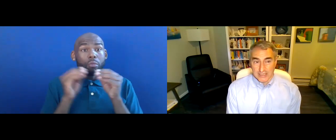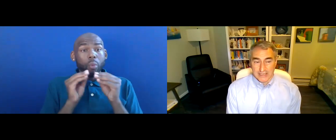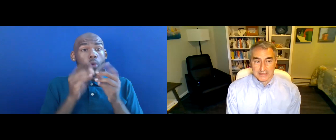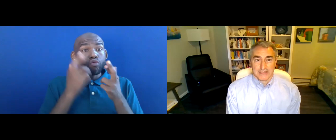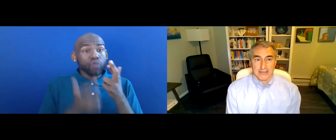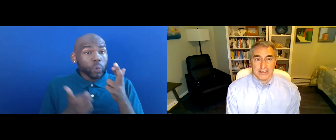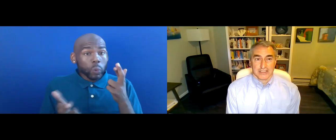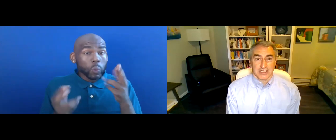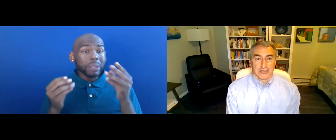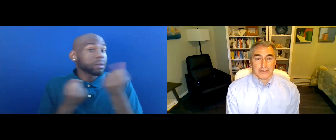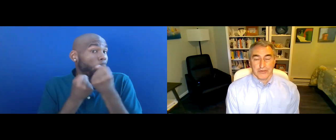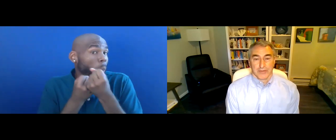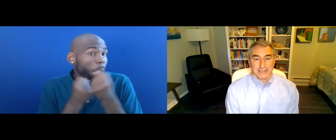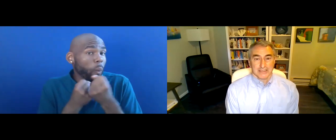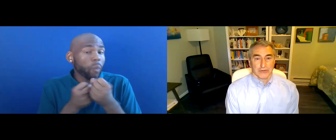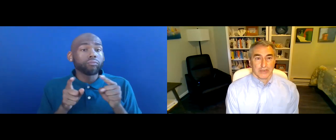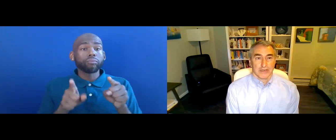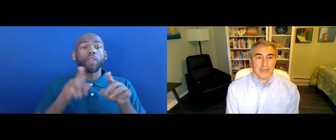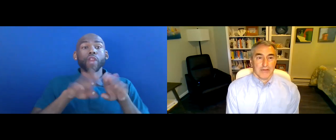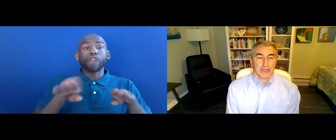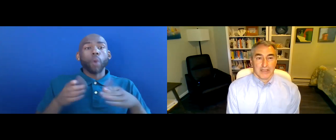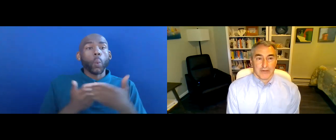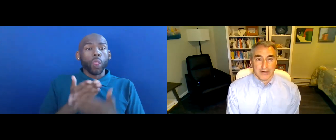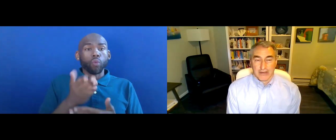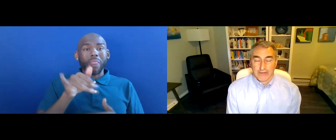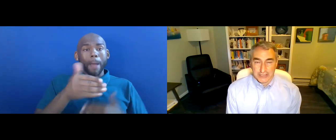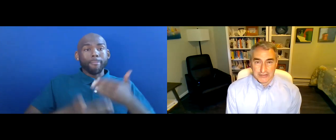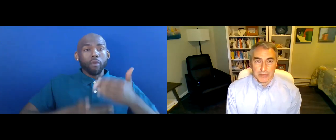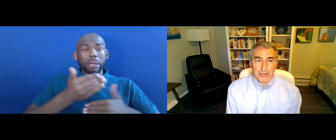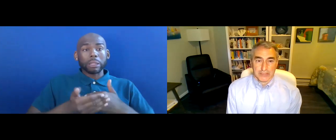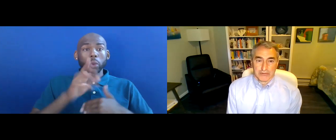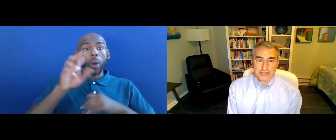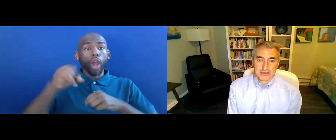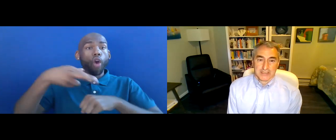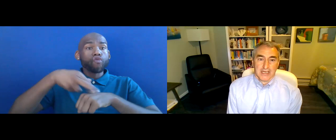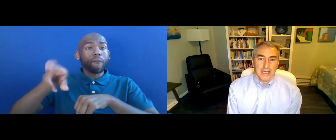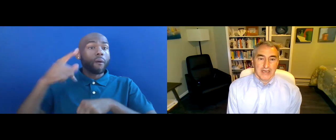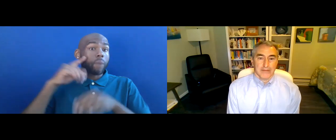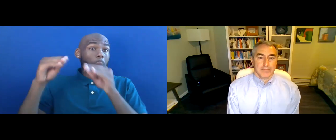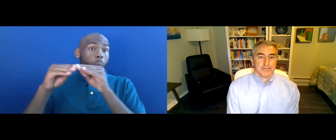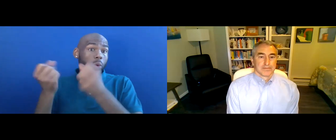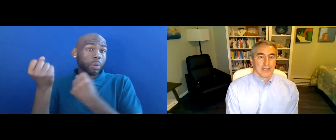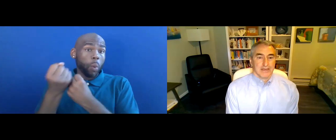AS THEIR CHILD GOES THROUGH THE PROCESS OR CAN 16:28:10 GET REFERRED FOR ADDITIONAL SUPPORT RESOURCES.